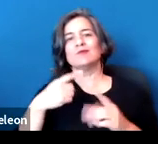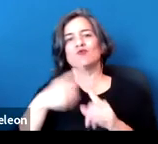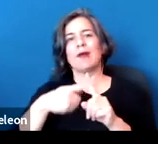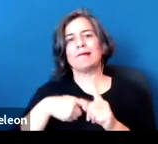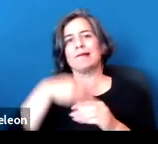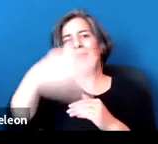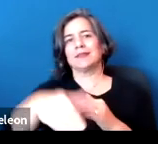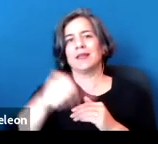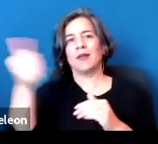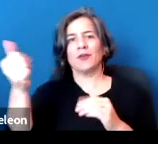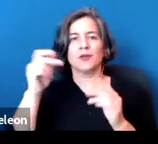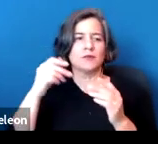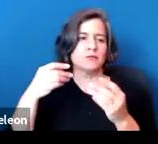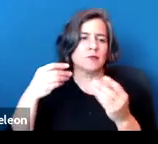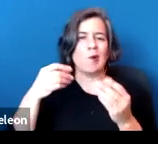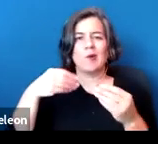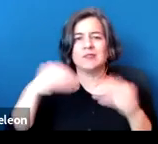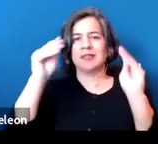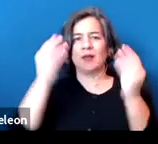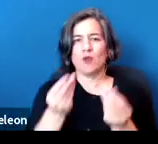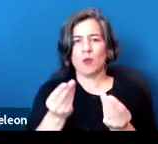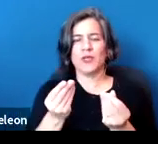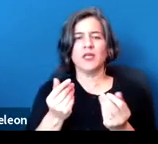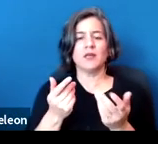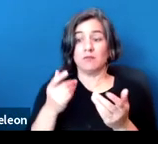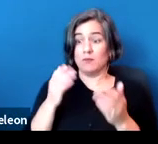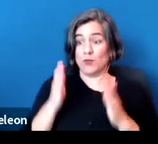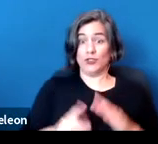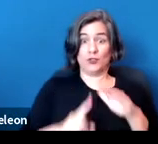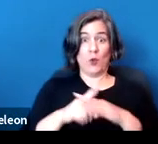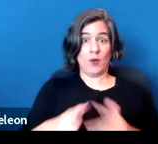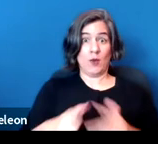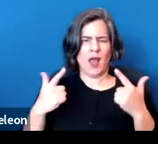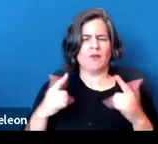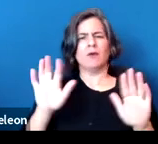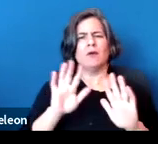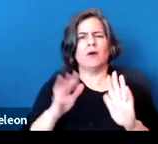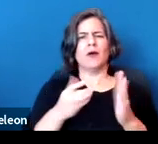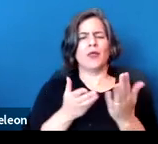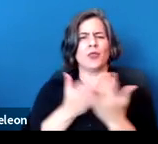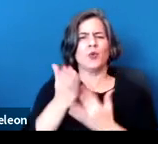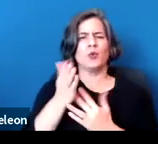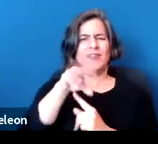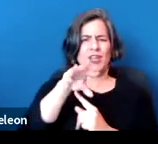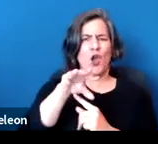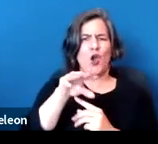to the sale or rental of a property. And so the next couple slides, we're going to just walk